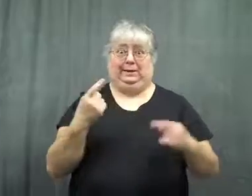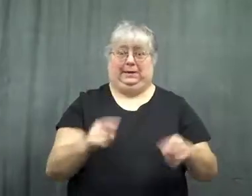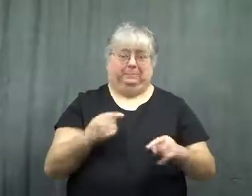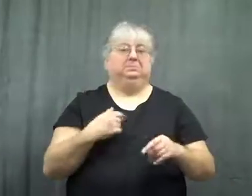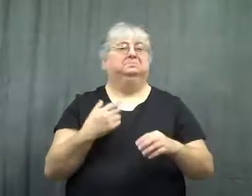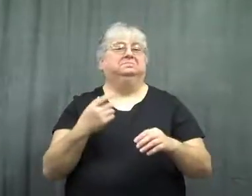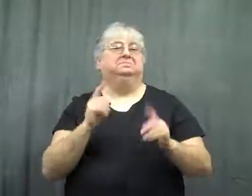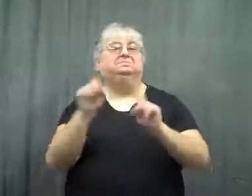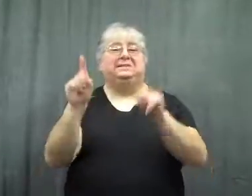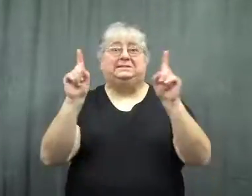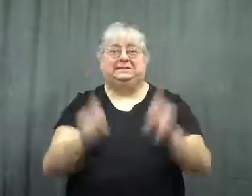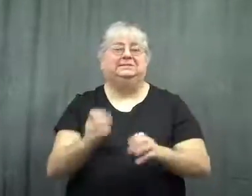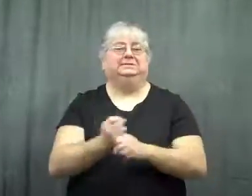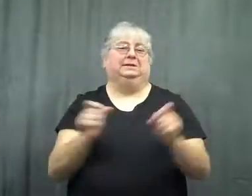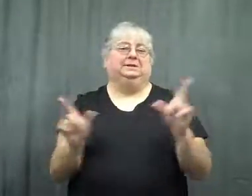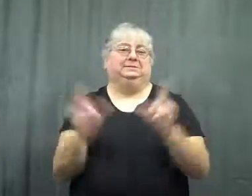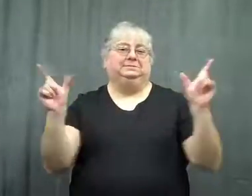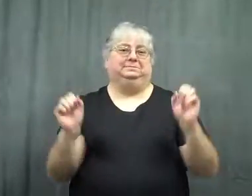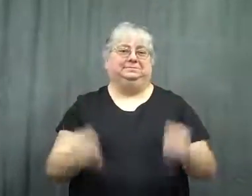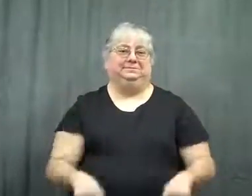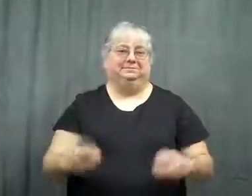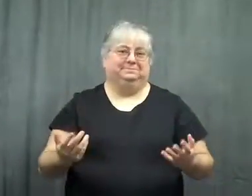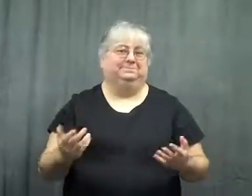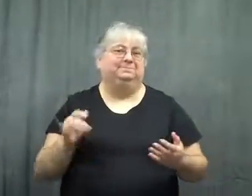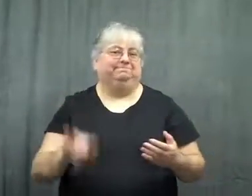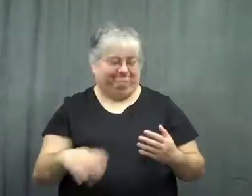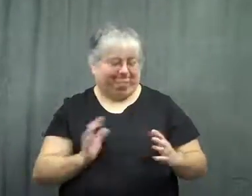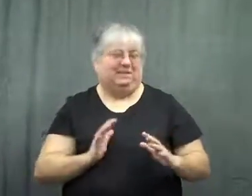then I could take the test and get my license.